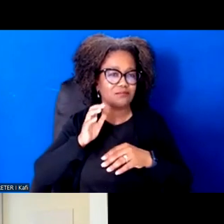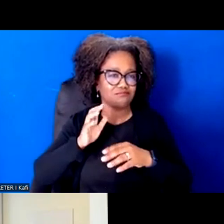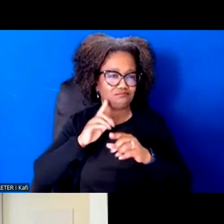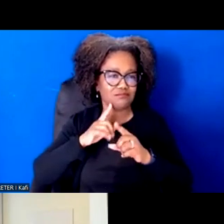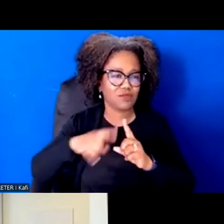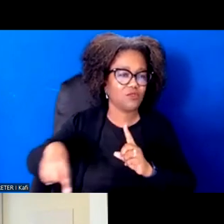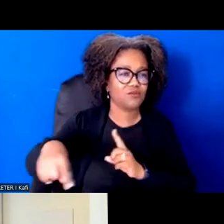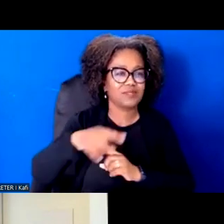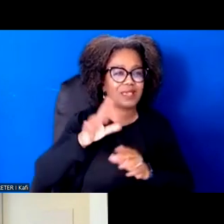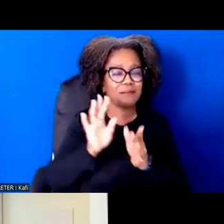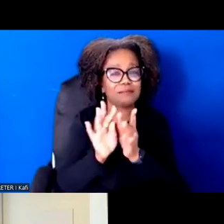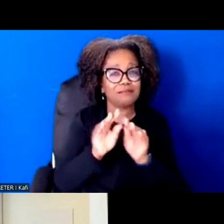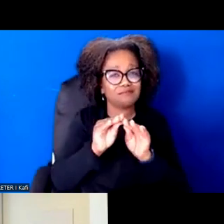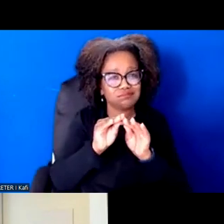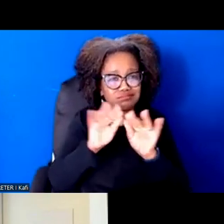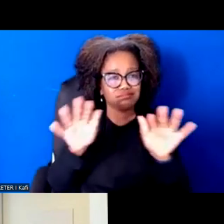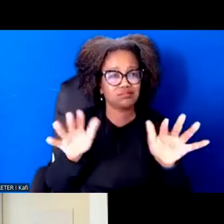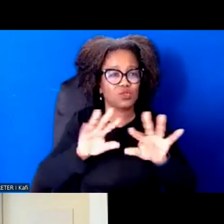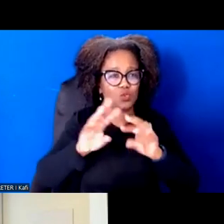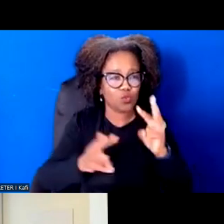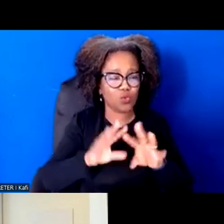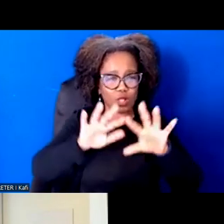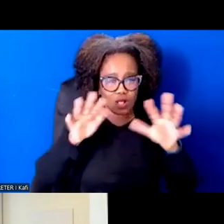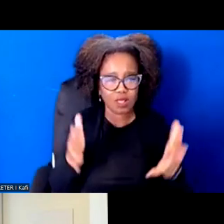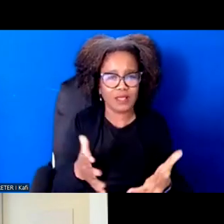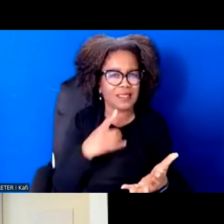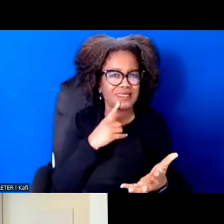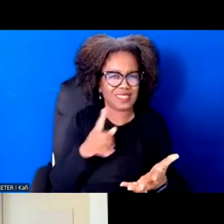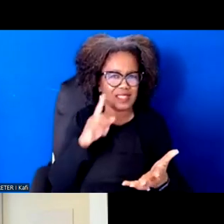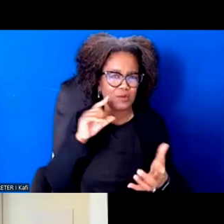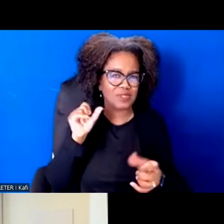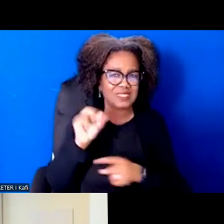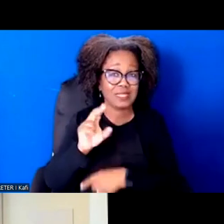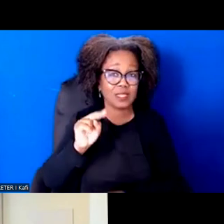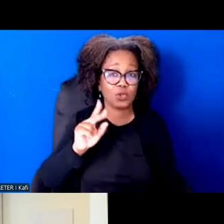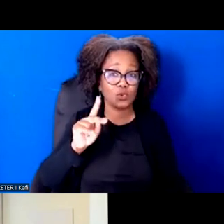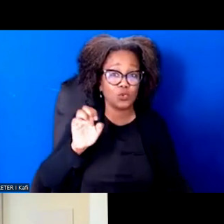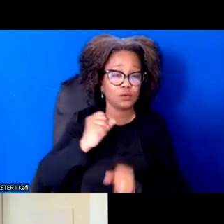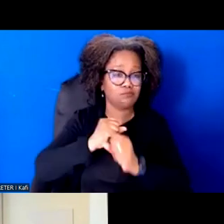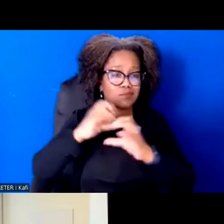And the United States freaked out. People had bomb shelters people thought were about to be destroyed.